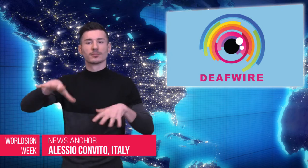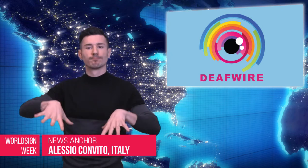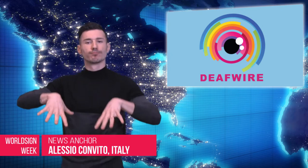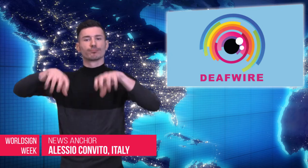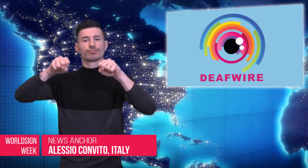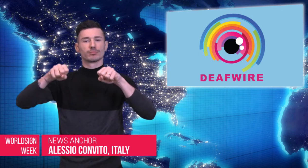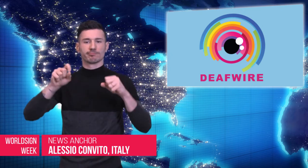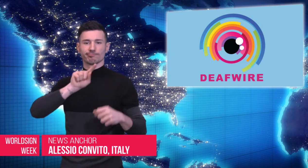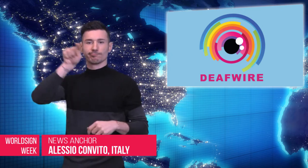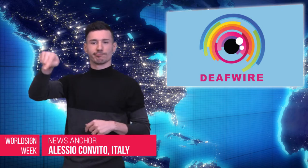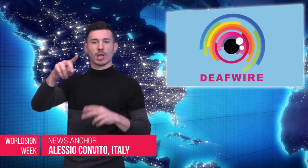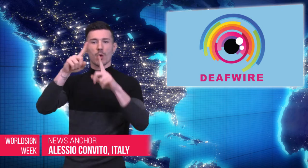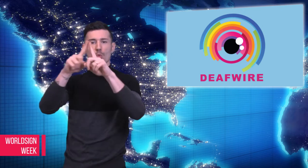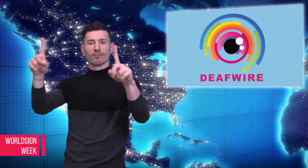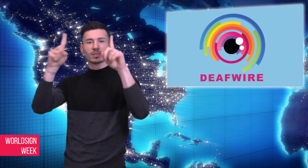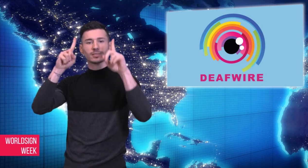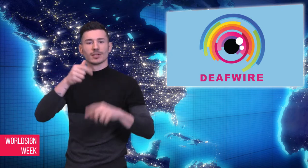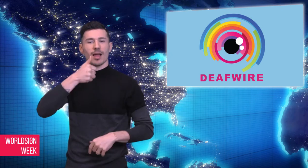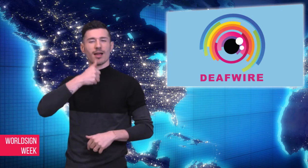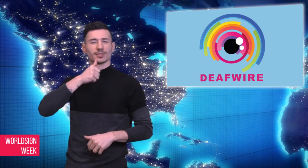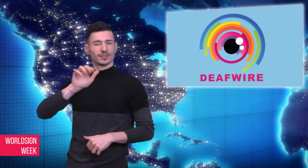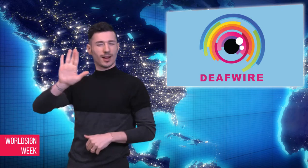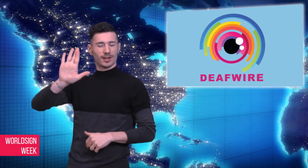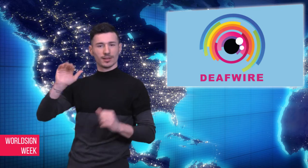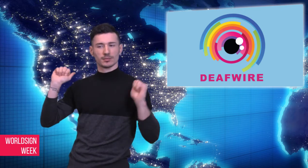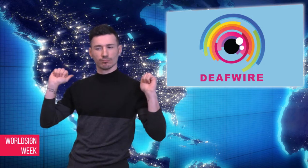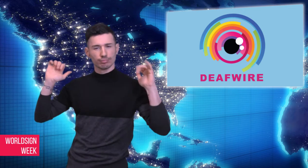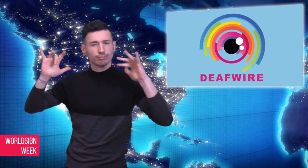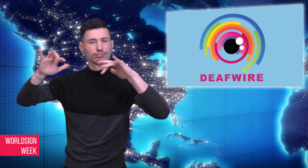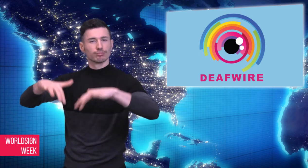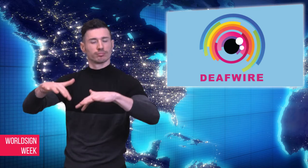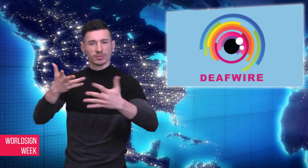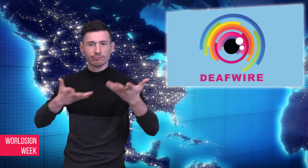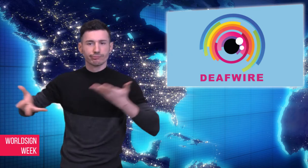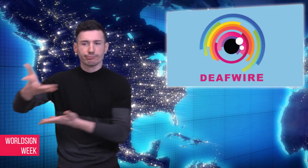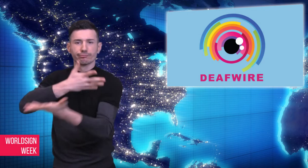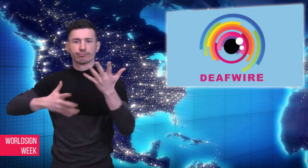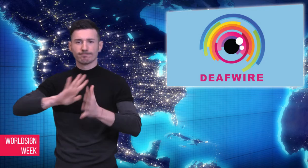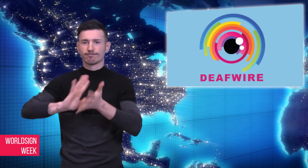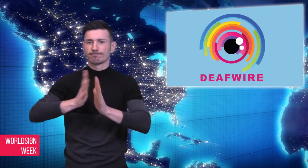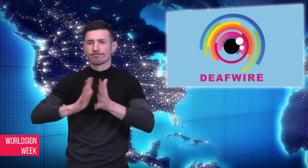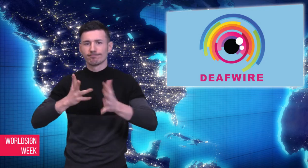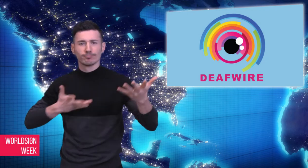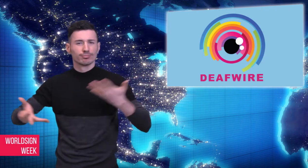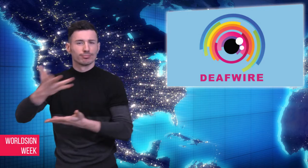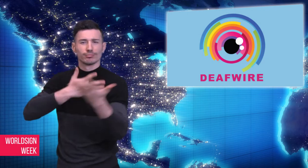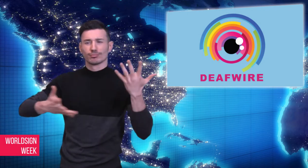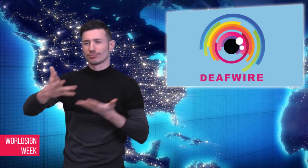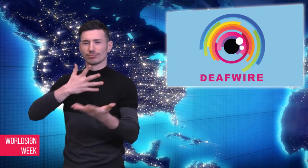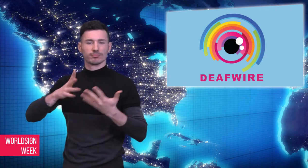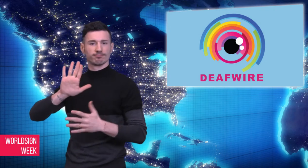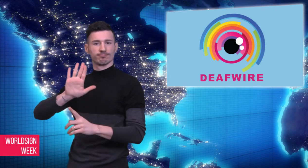on February 11. Iceland hosted a forum focusing on “Icelandic